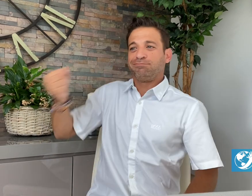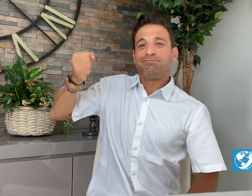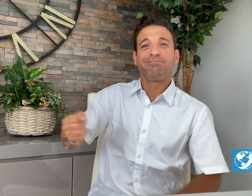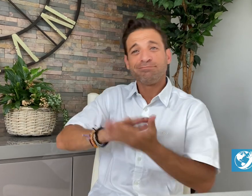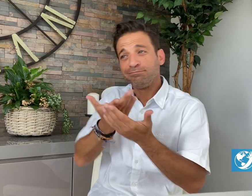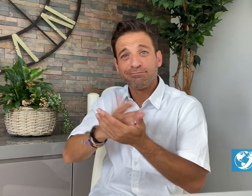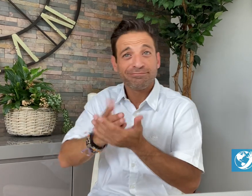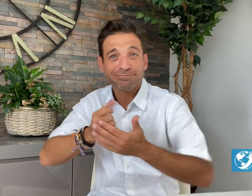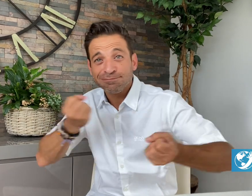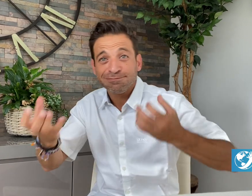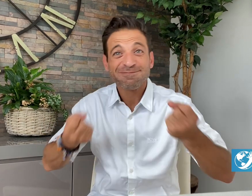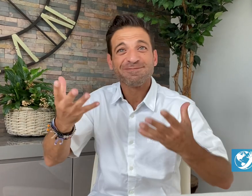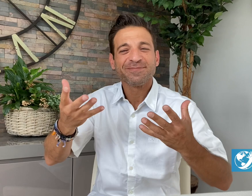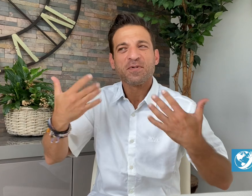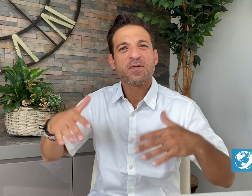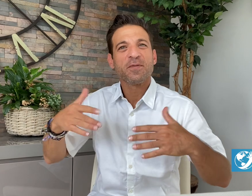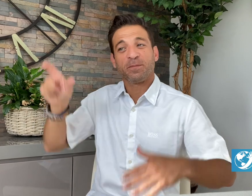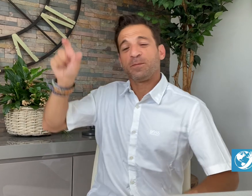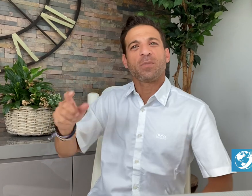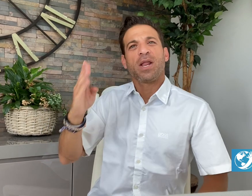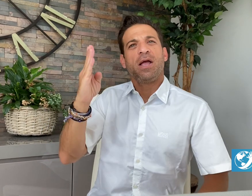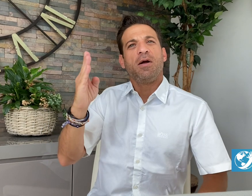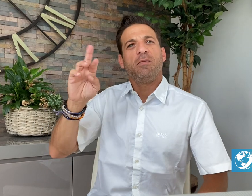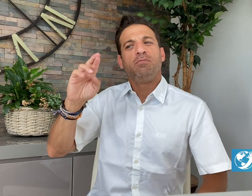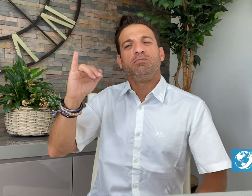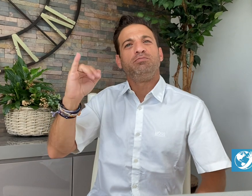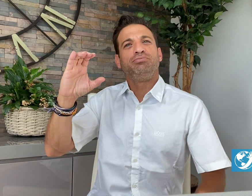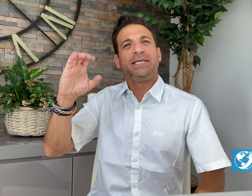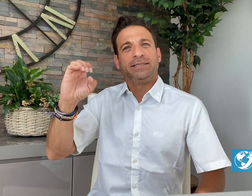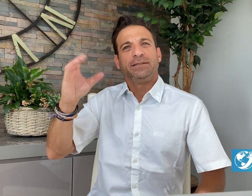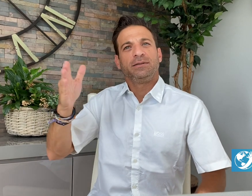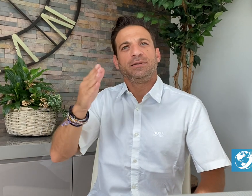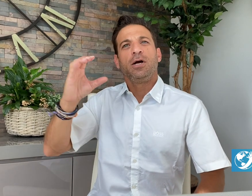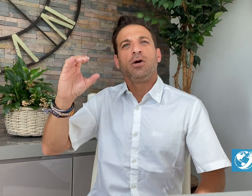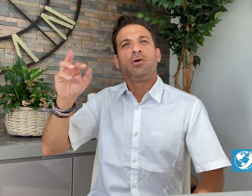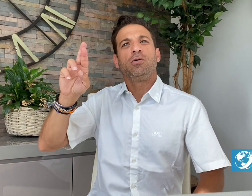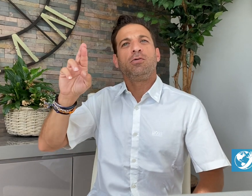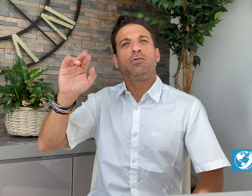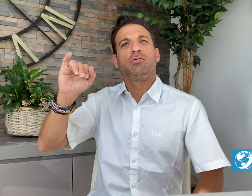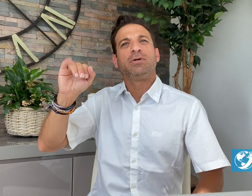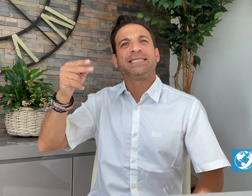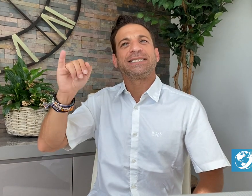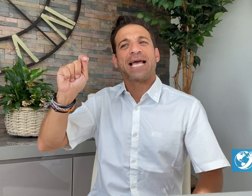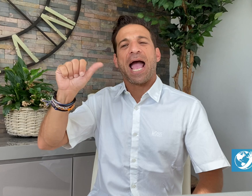Brice Christianson, the interpreter for the Miluwaukee Bucks,